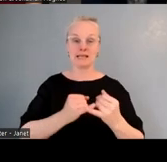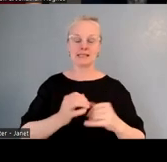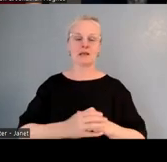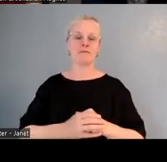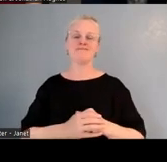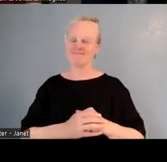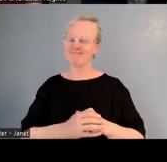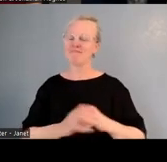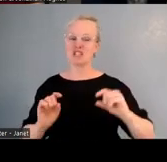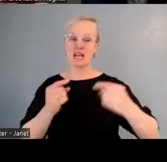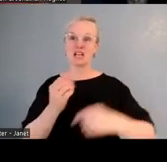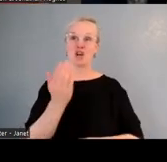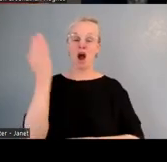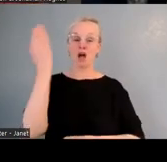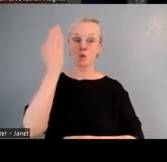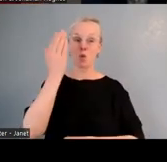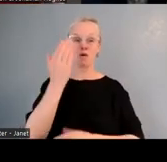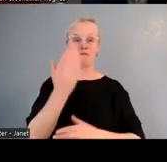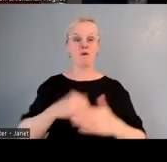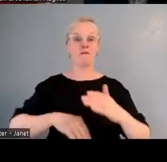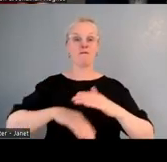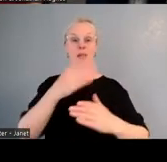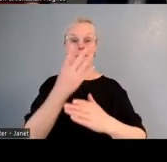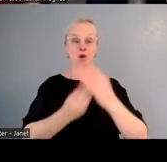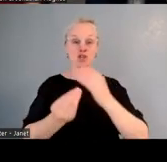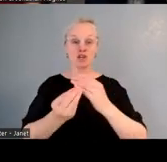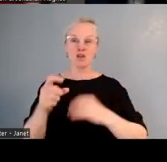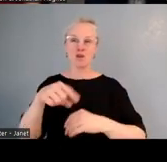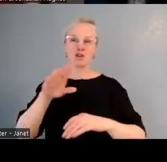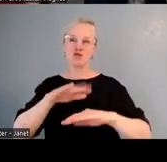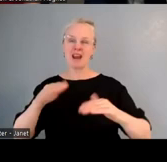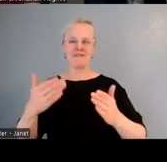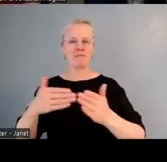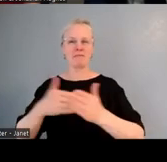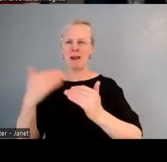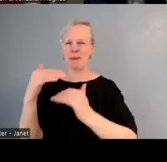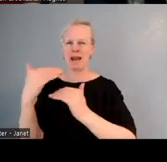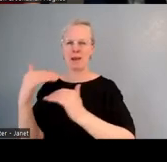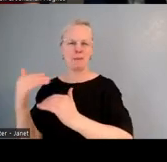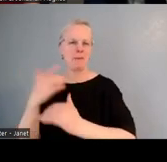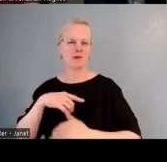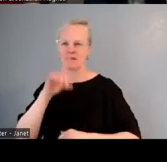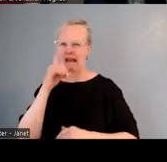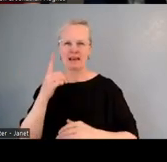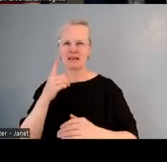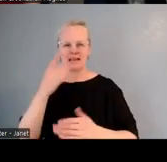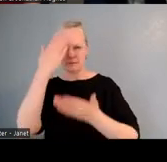for rumaki kids to have the breadth of opportunity. That's what has been picked up here,